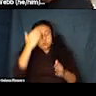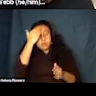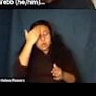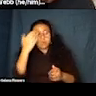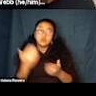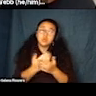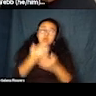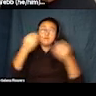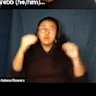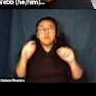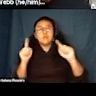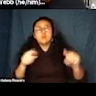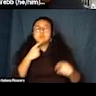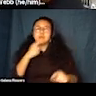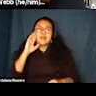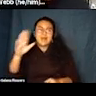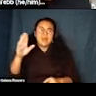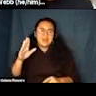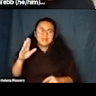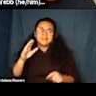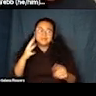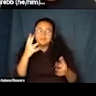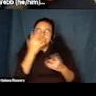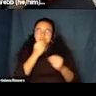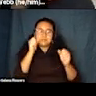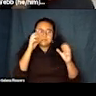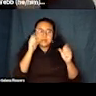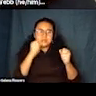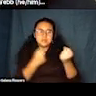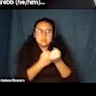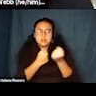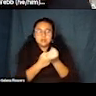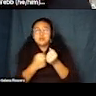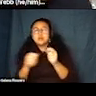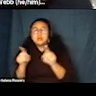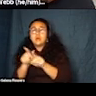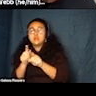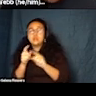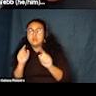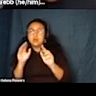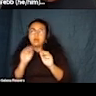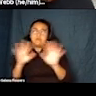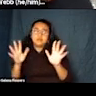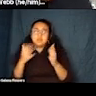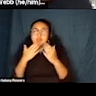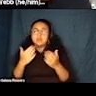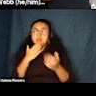Go and sigh hi to all of our lovely sponsors, and obviously we also want to give a big thank you to all the film X volunteers.